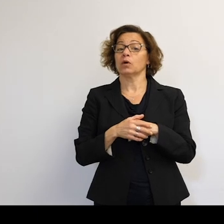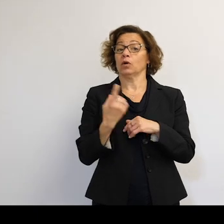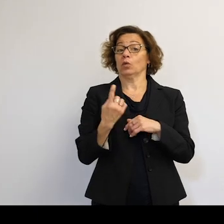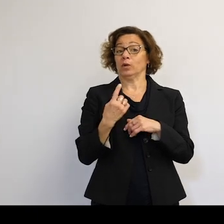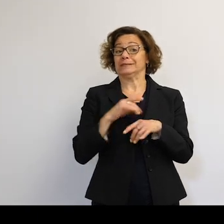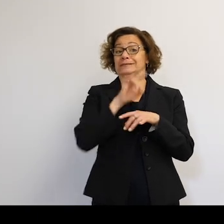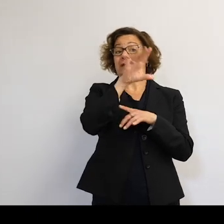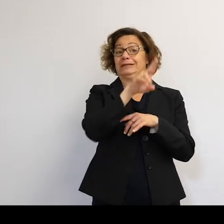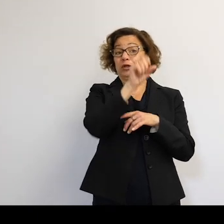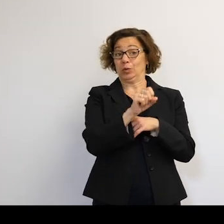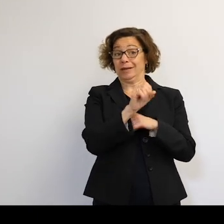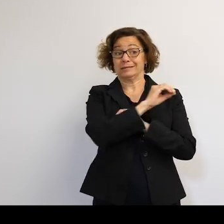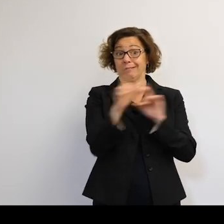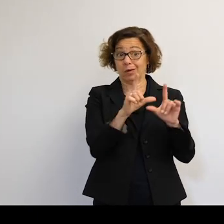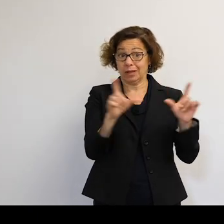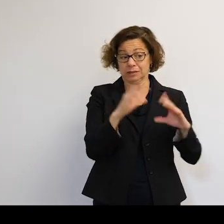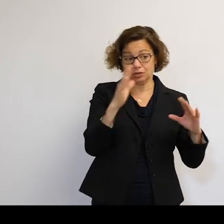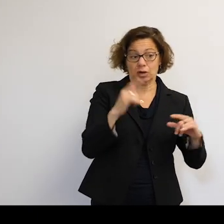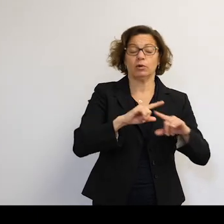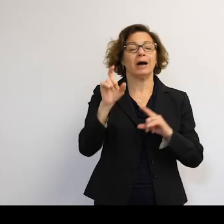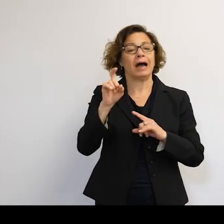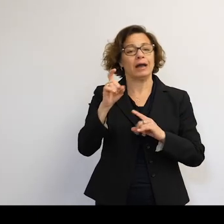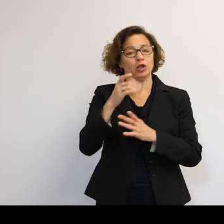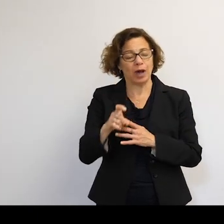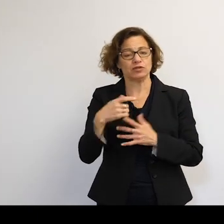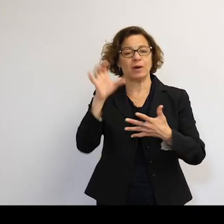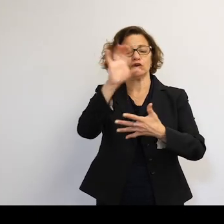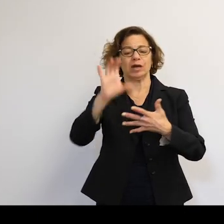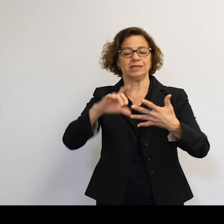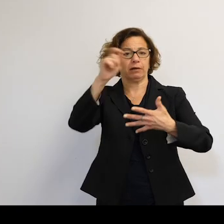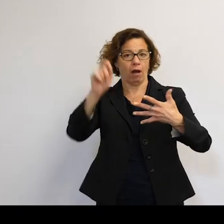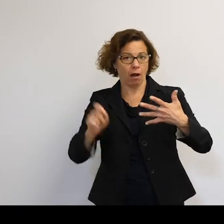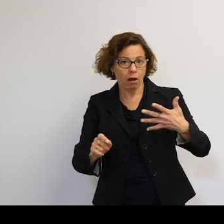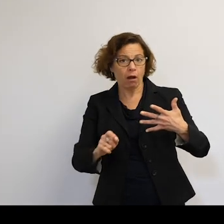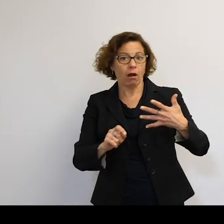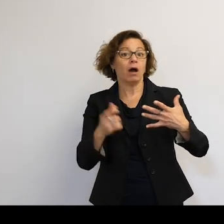And as part of that licensing process, you have to meet those criteria. That's one way of enforcing it.